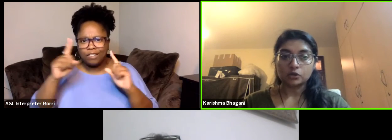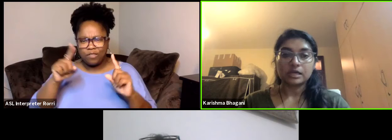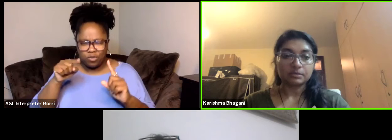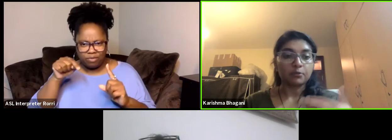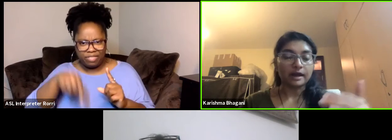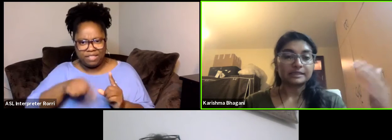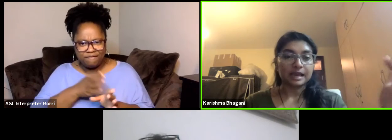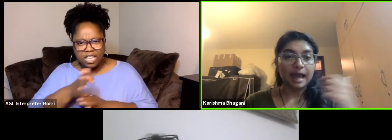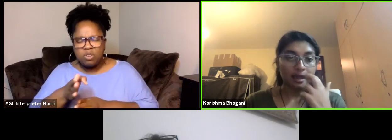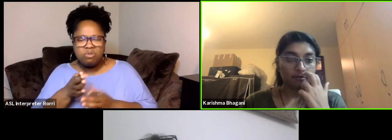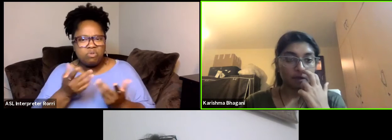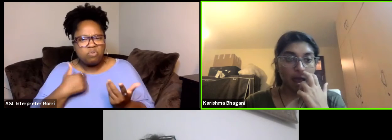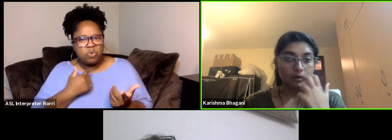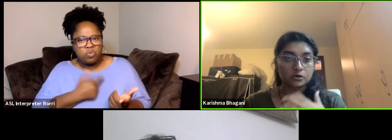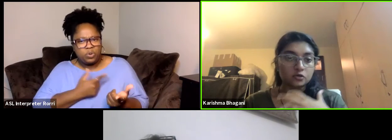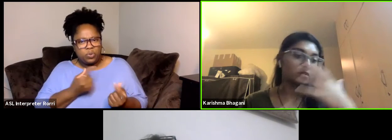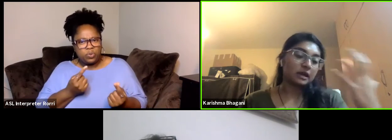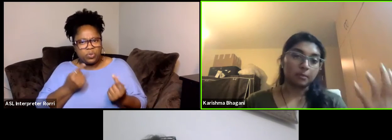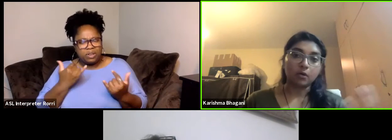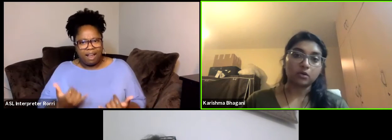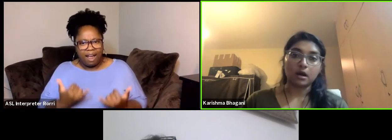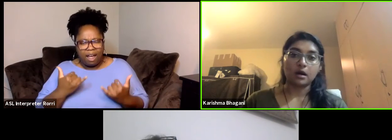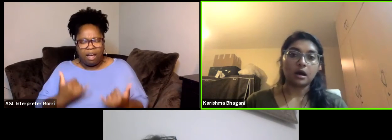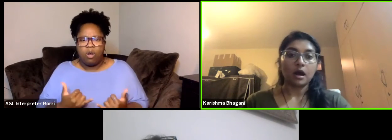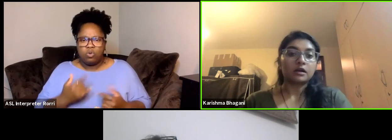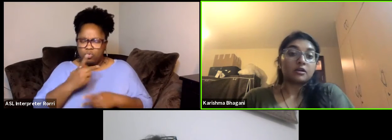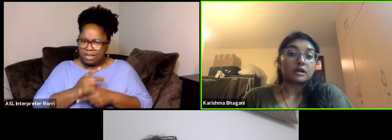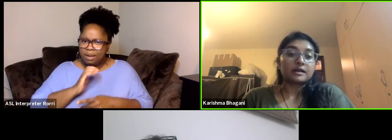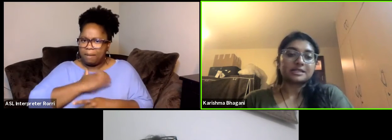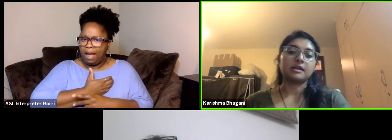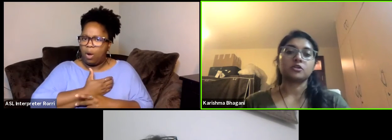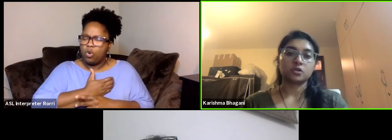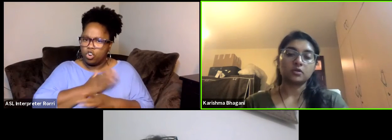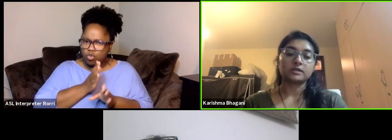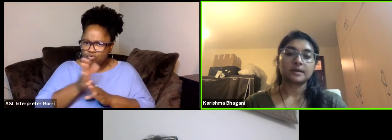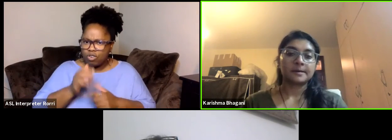to keep the practice alive and to think about a career similar to yours.